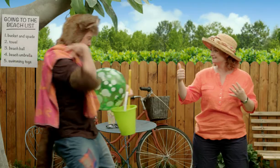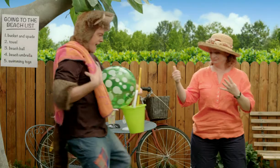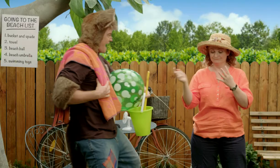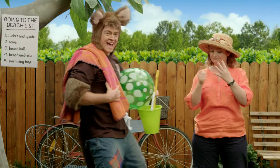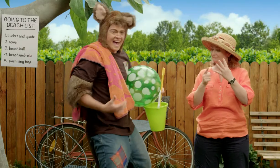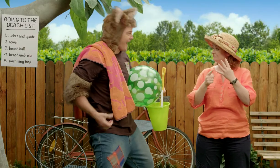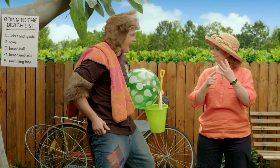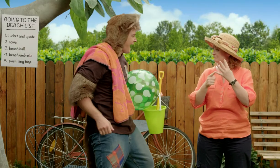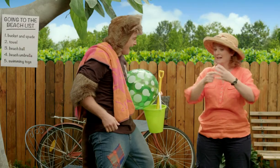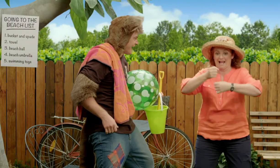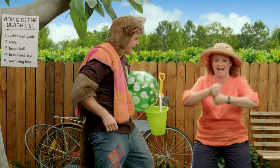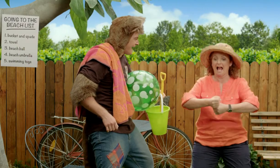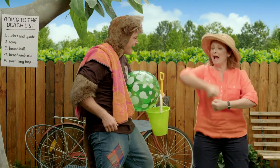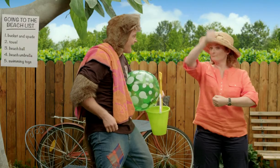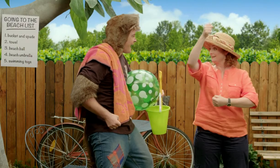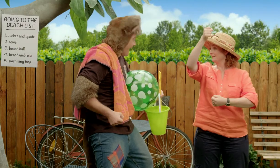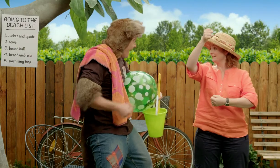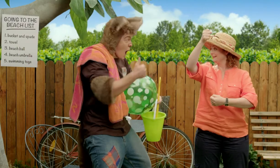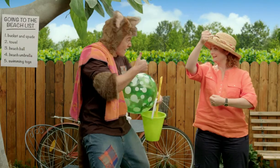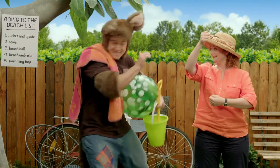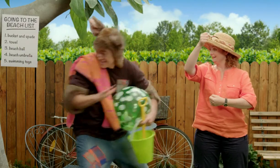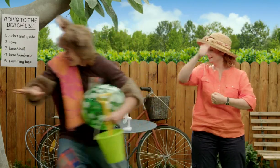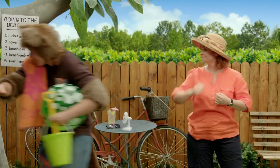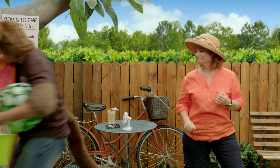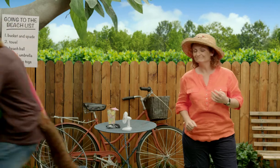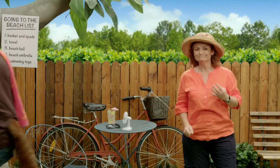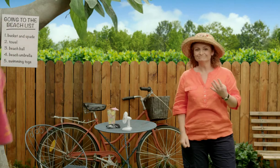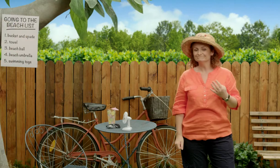All right, Possum, we need our beach umbrella.